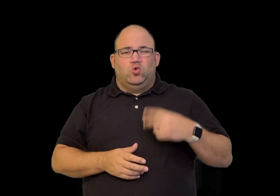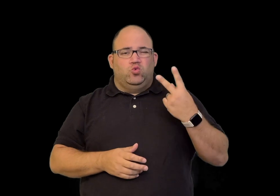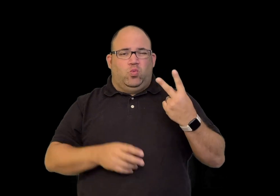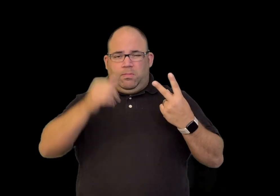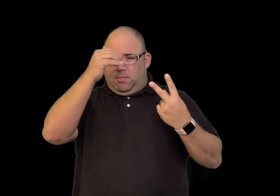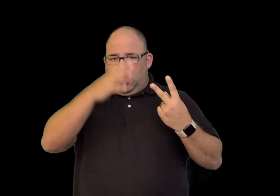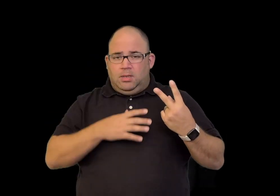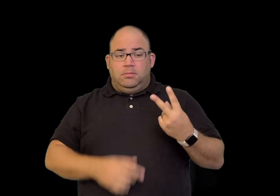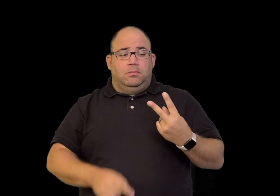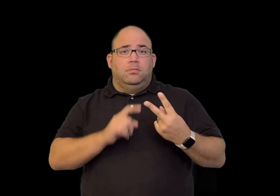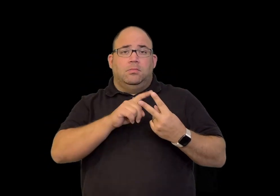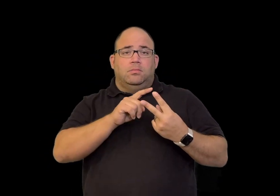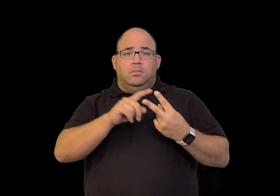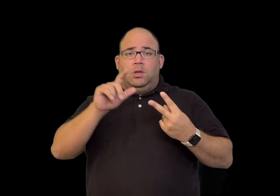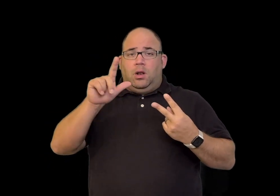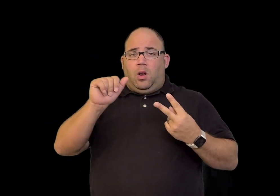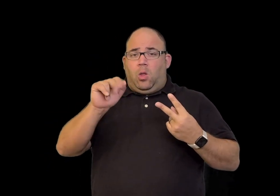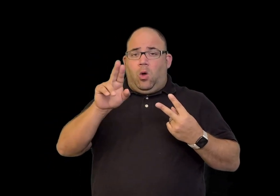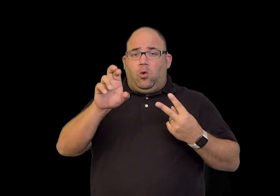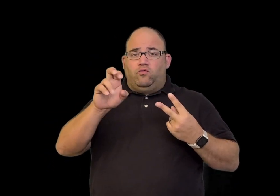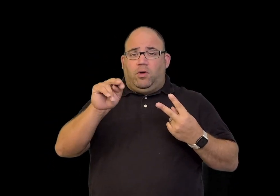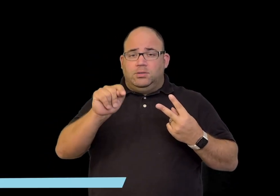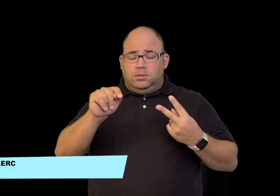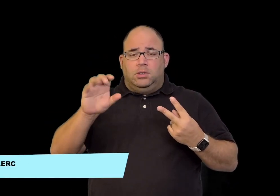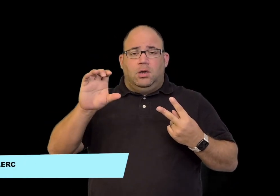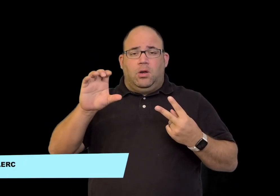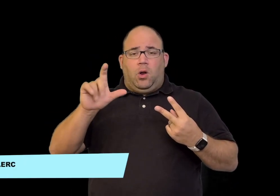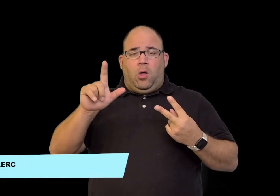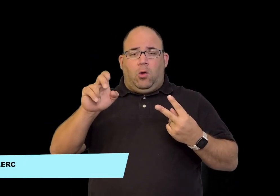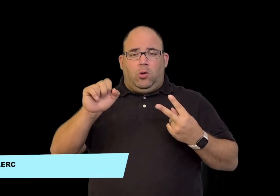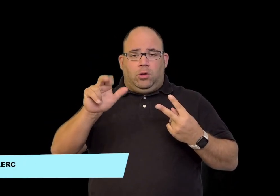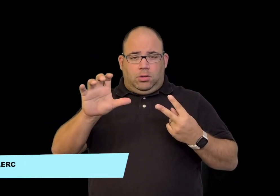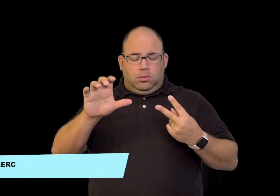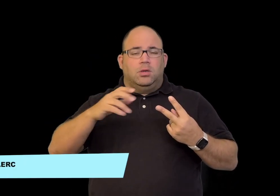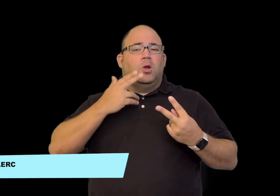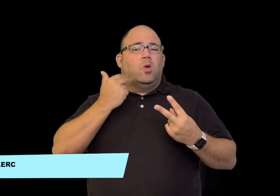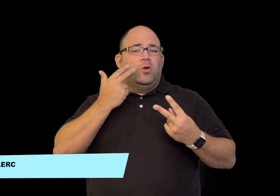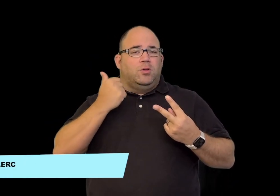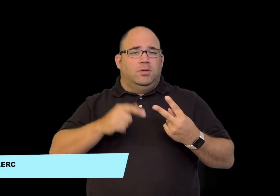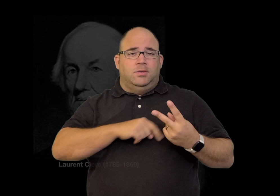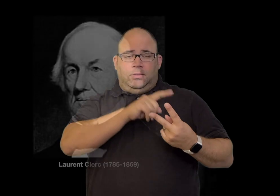Accompanying Abbé Sicard, was Laurent Clerc